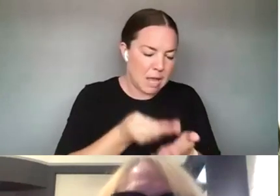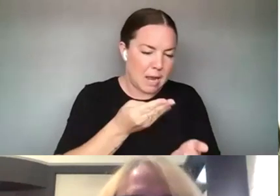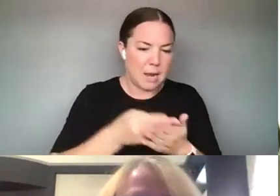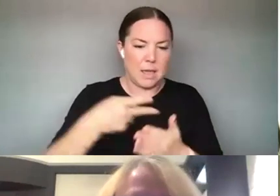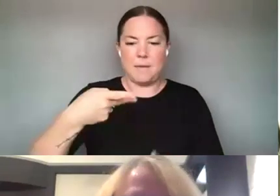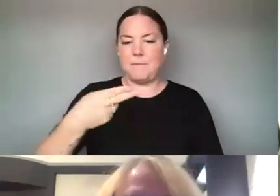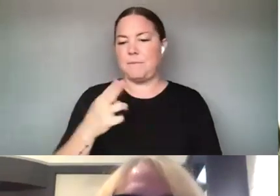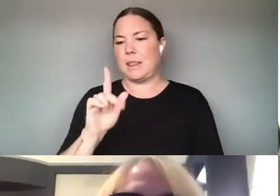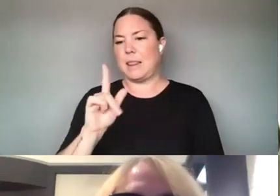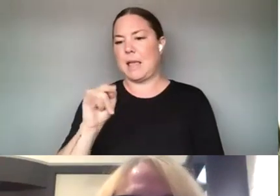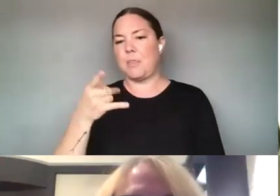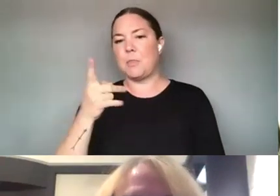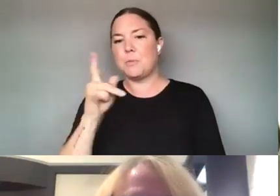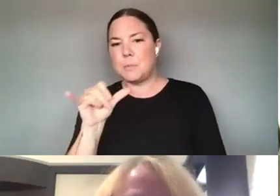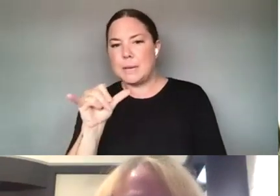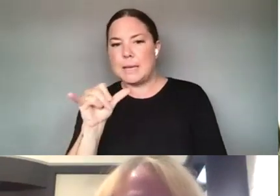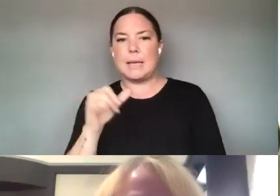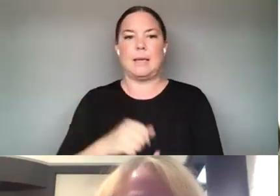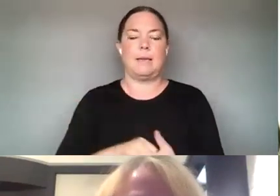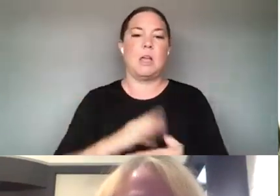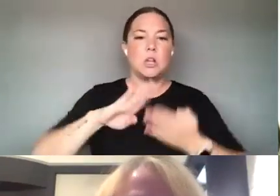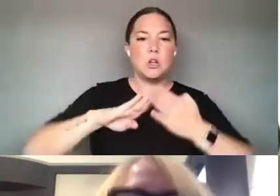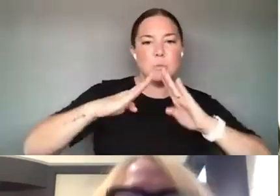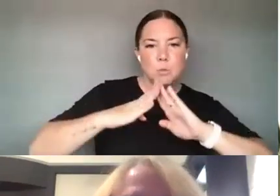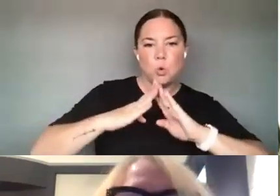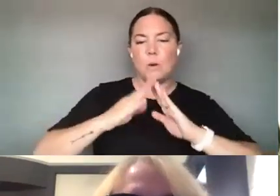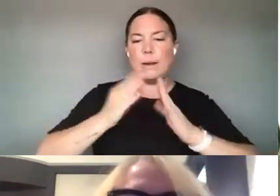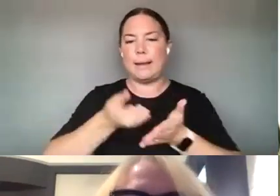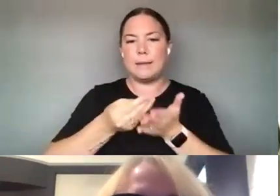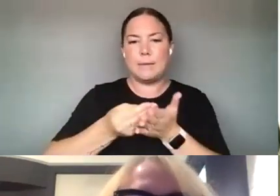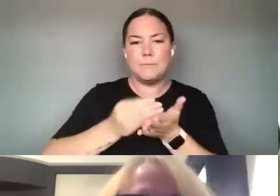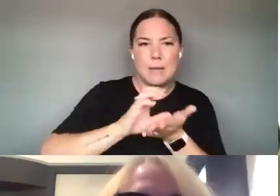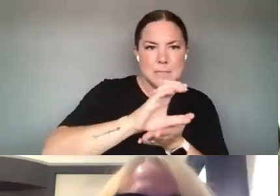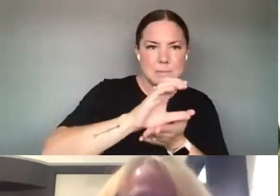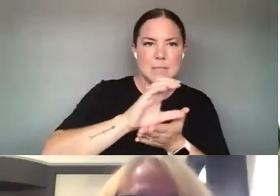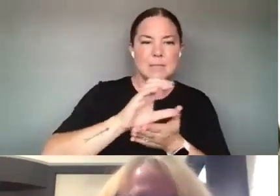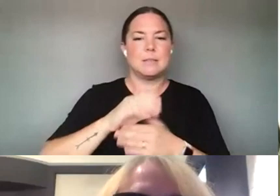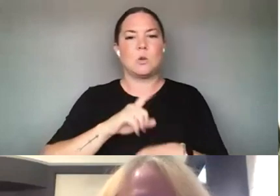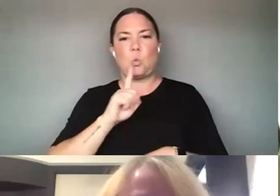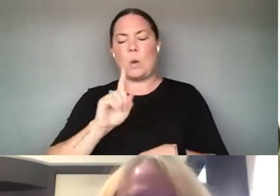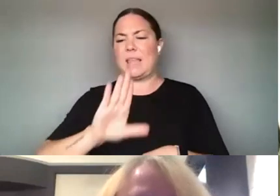AGENCIES, ARE DECONSTRUCTING THEIR APPLICATION PROCESSES AND REALLY REEVALUATING JUST FOR THE